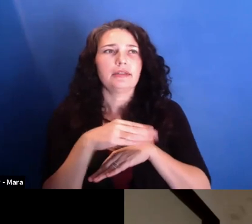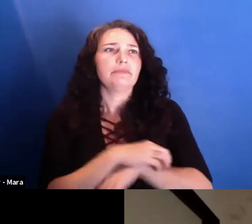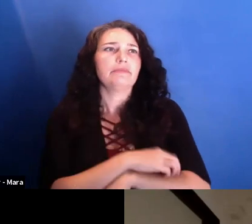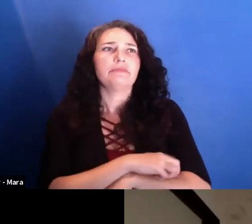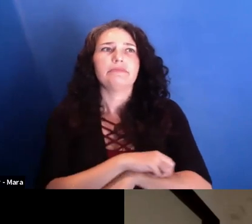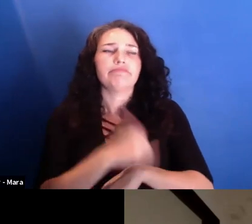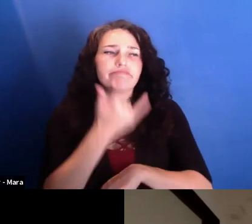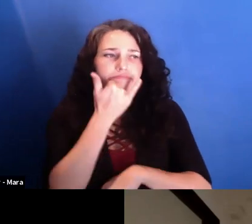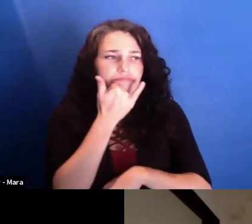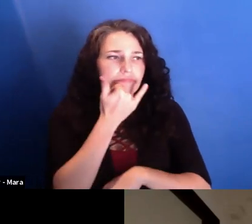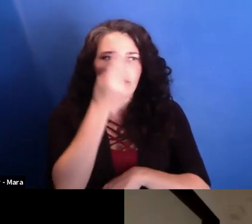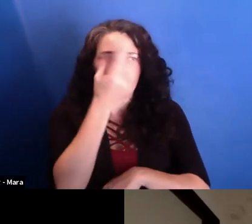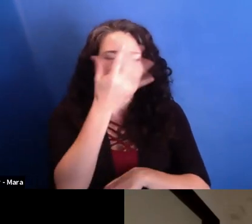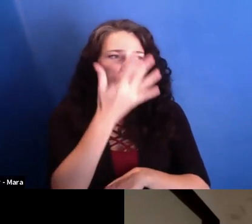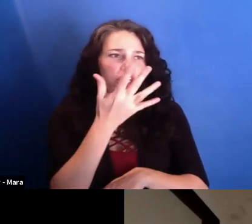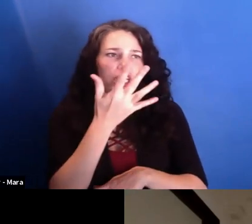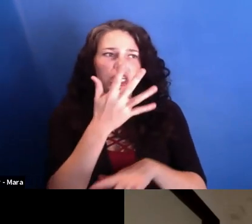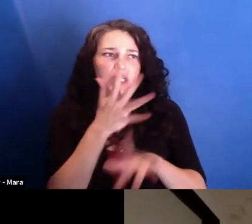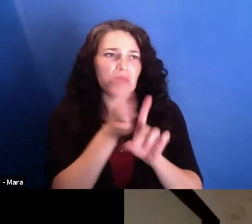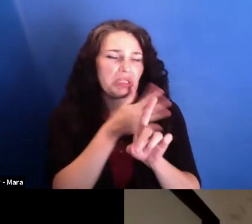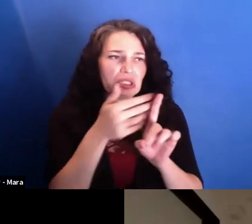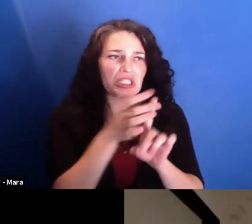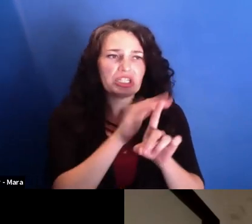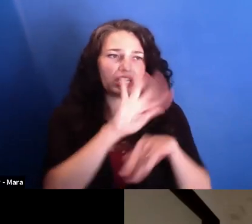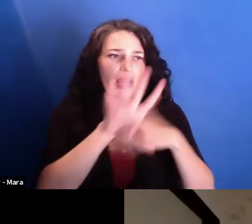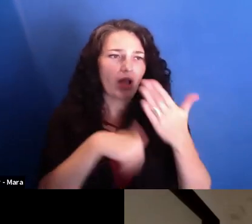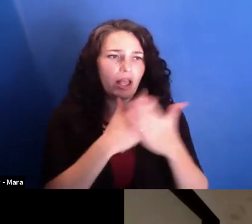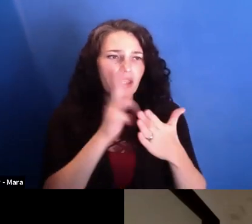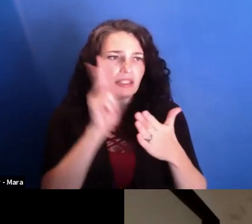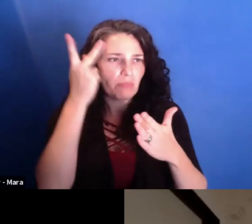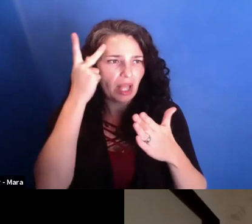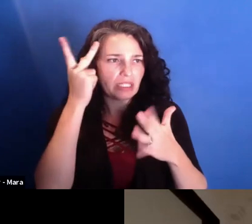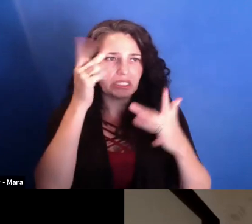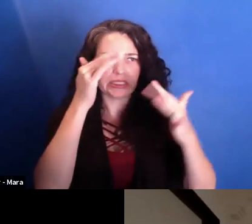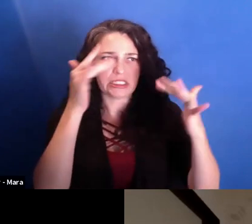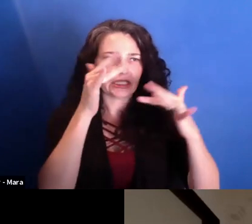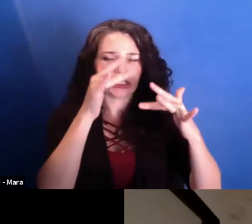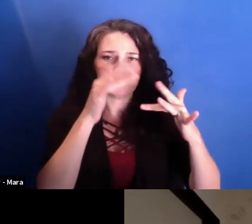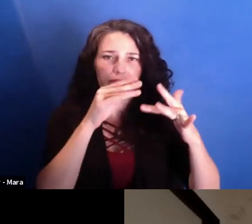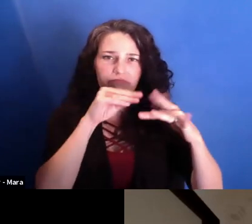between the power and the people. So for that, I knew I have to make space for other layers